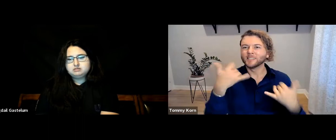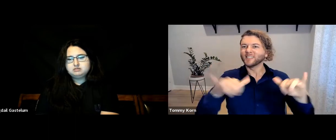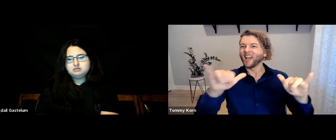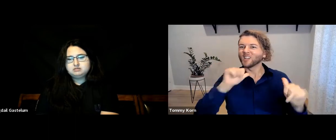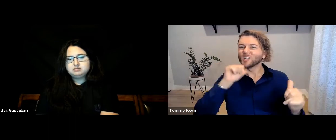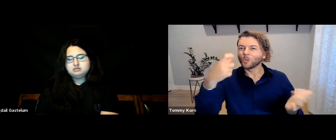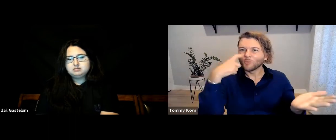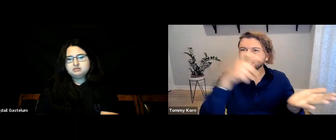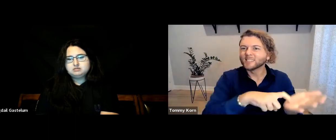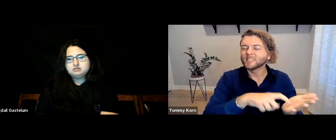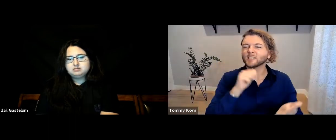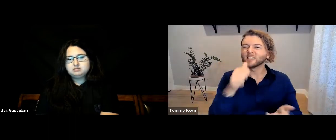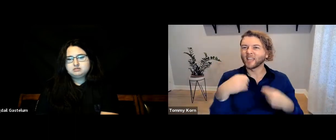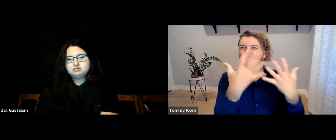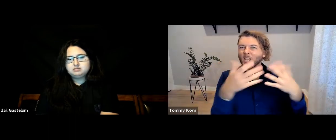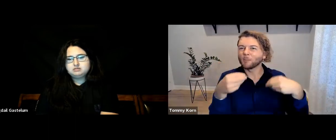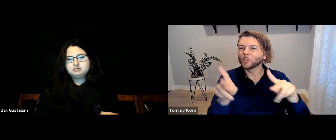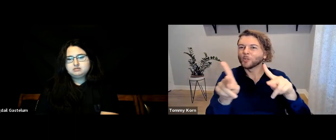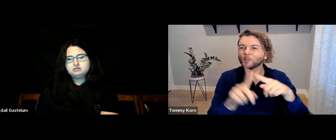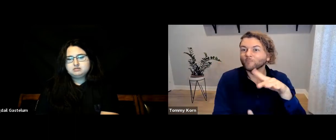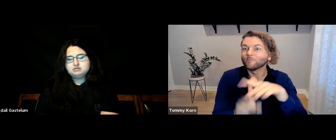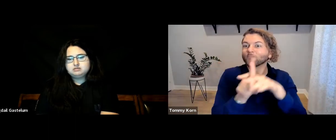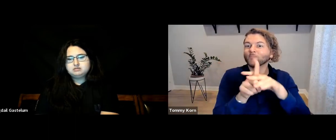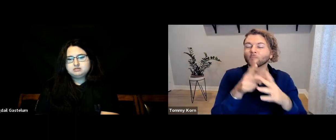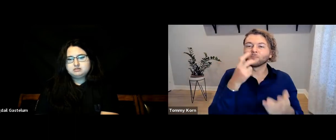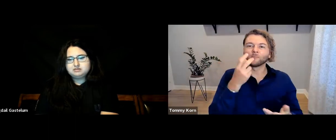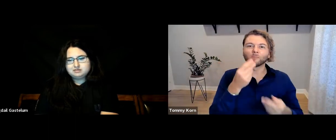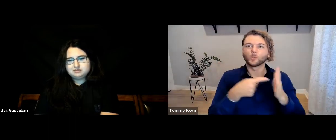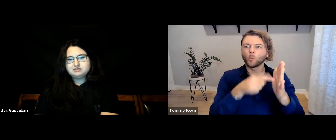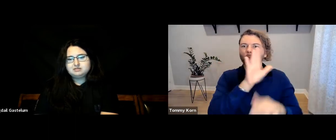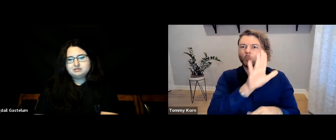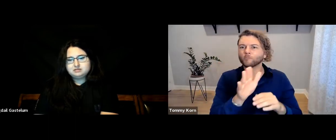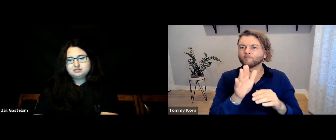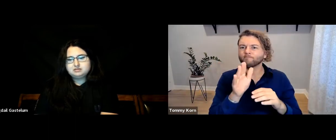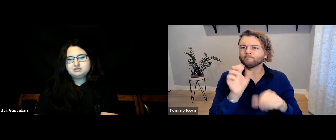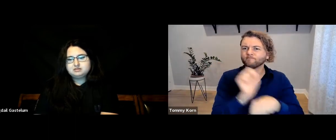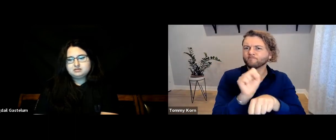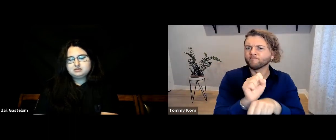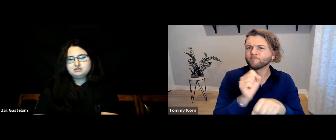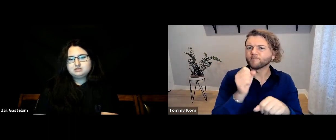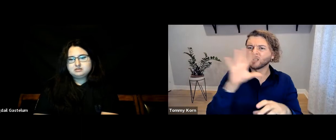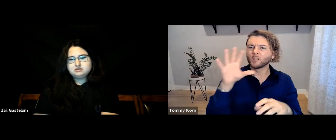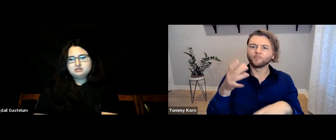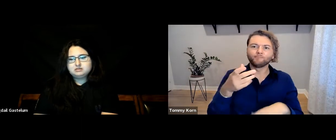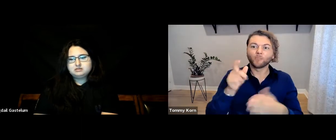but they don’t provide these opportunities